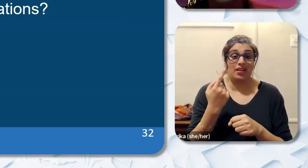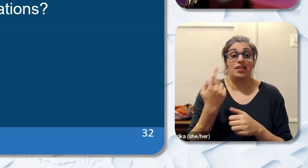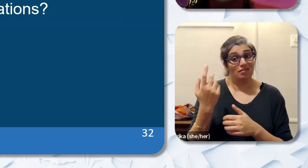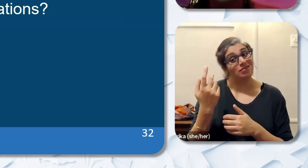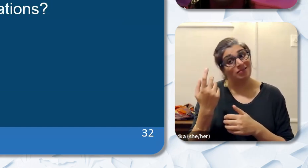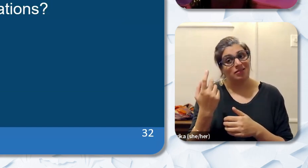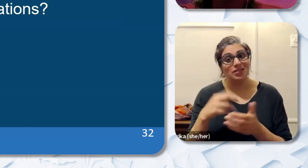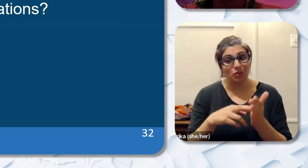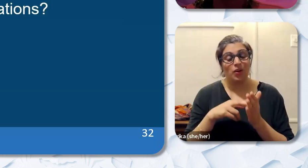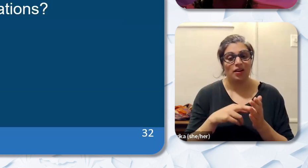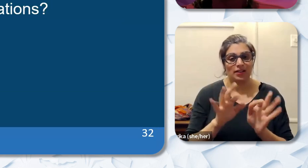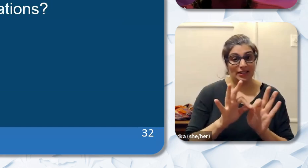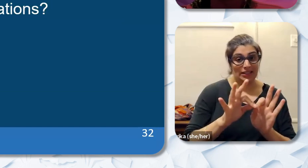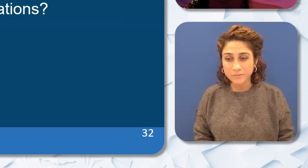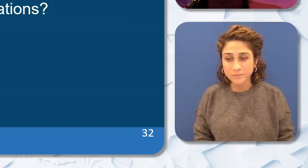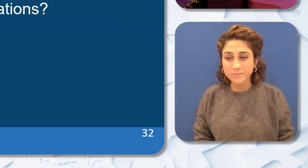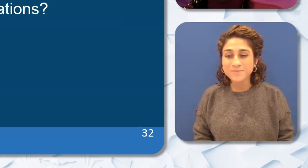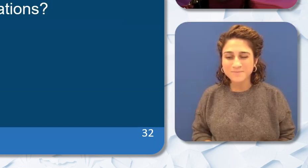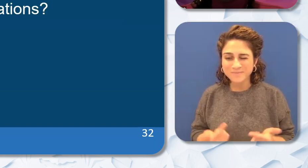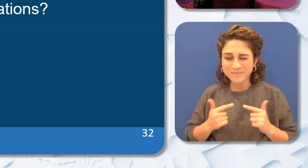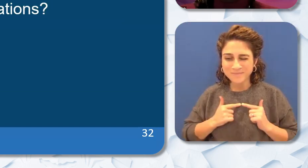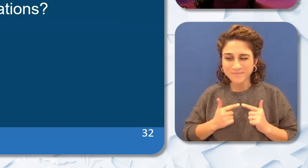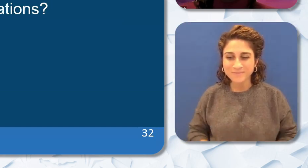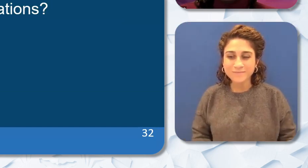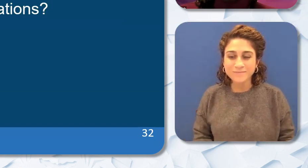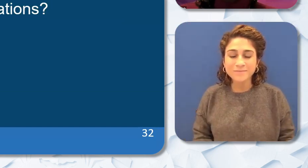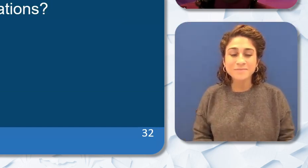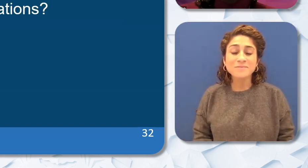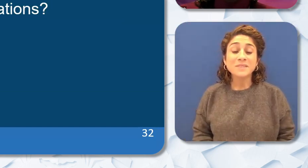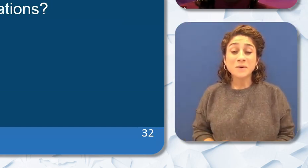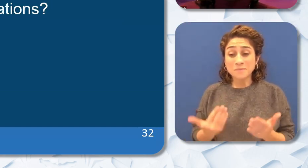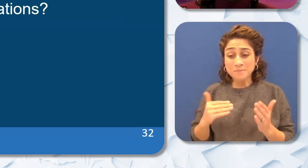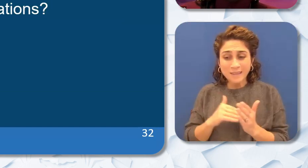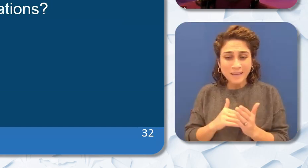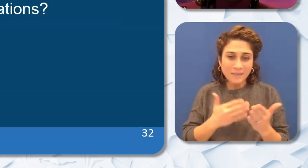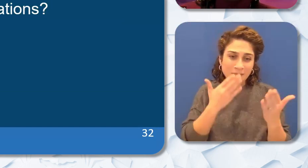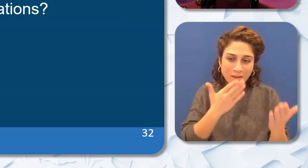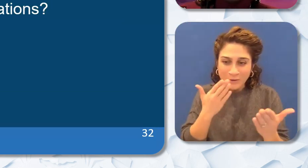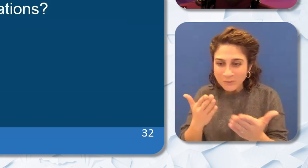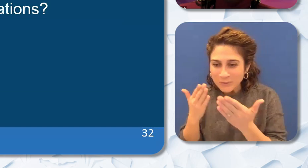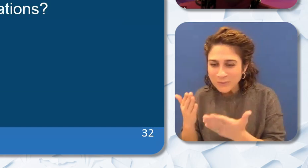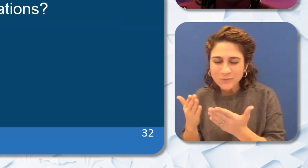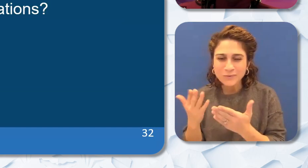for doing. I just want again thank you so much for the opportunity to be a part of this panel